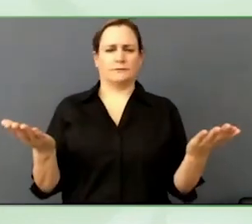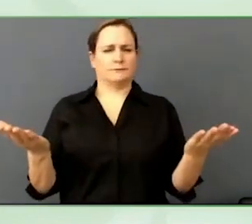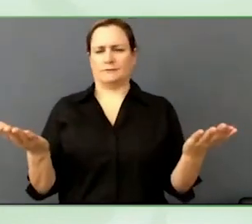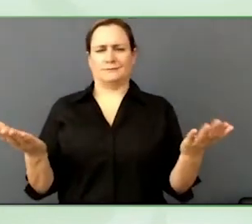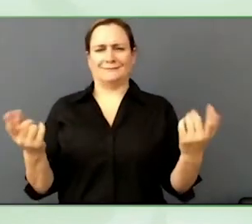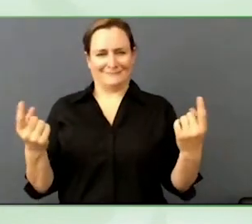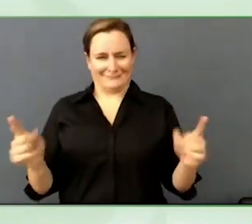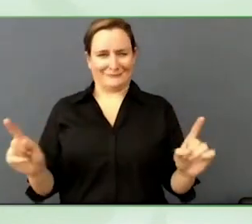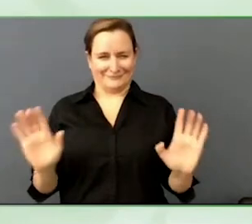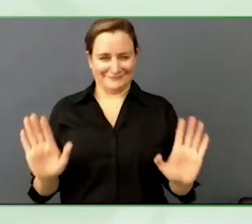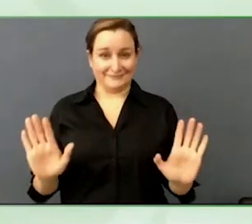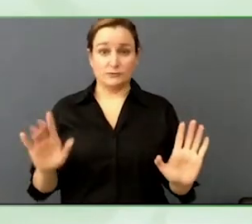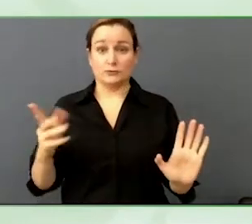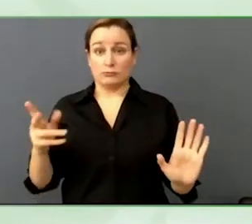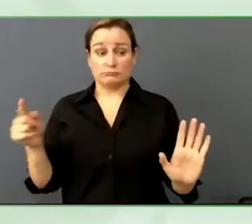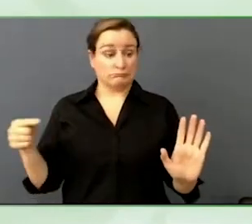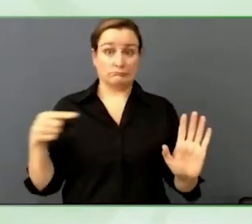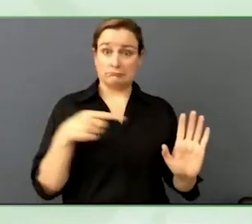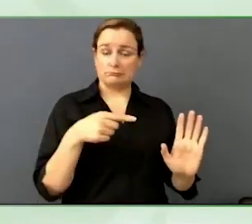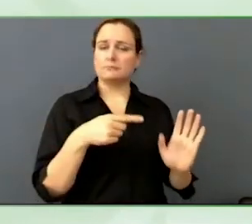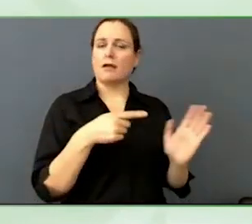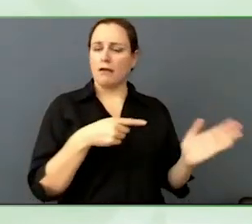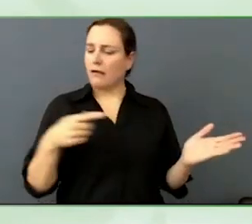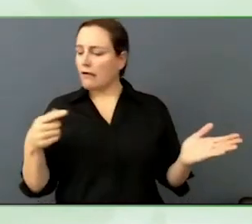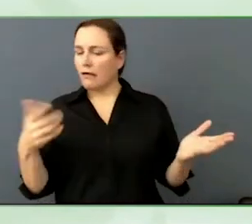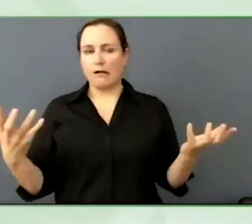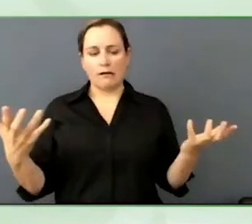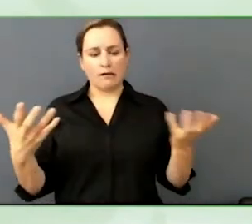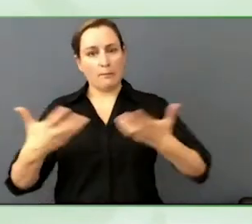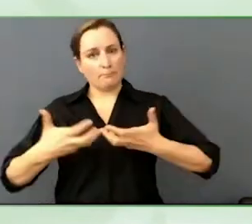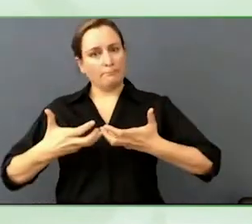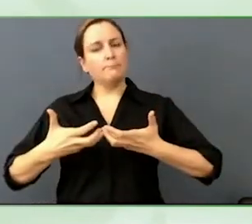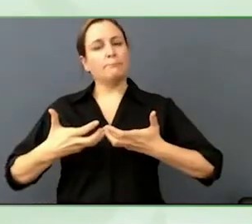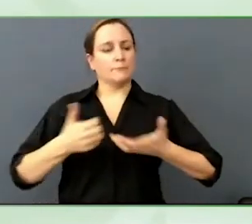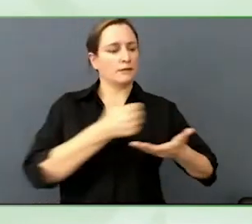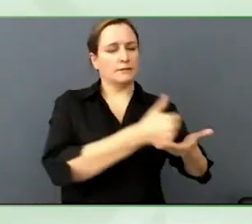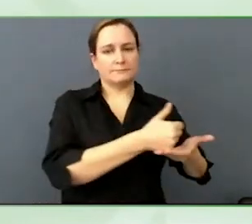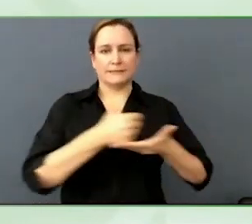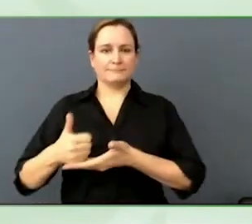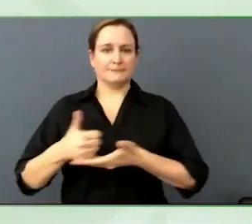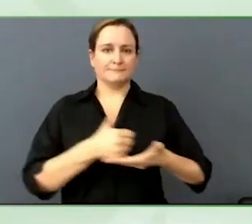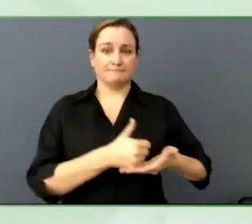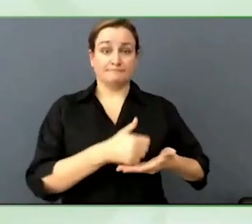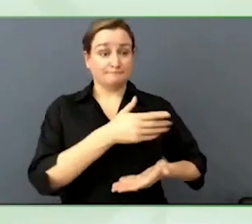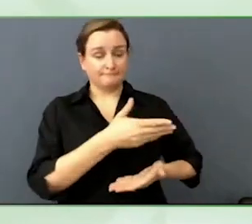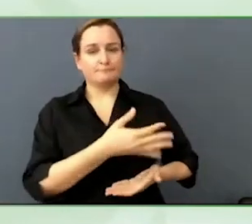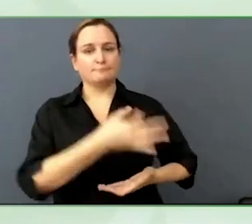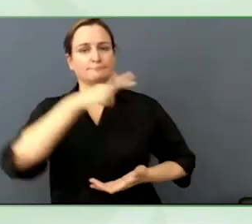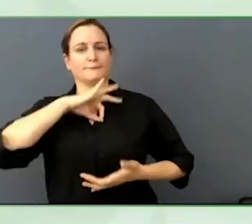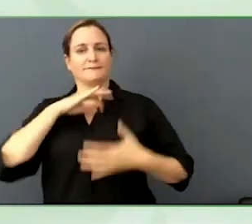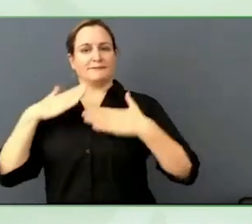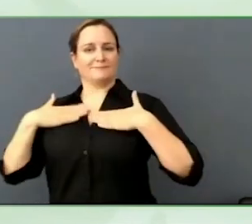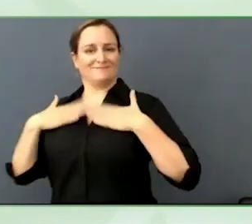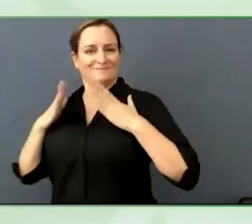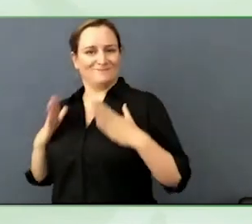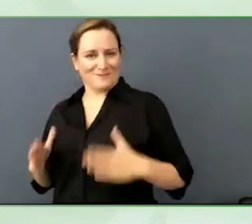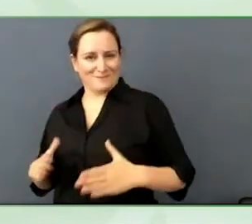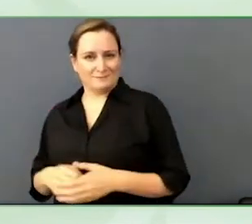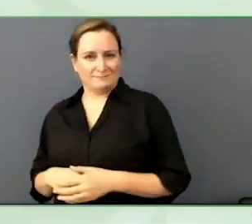healthy and beneficial and not dangerous. So, I am a far more positive than negative when it comes to these